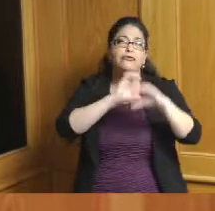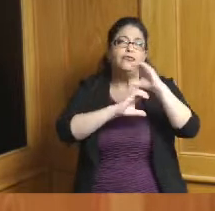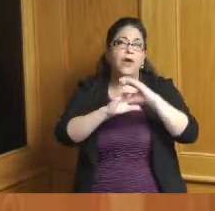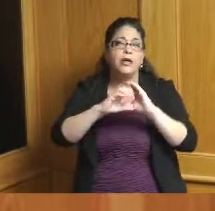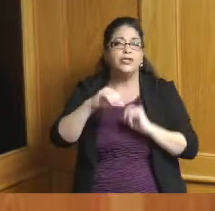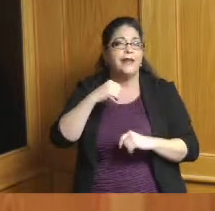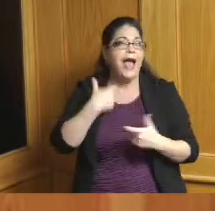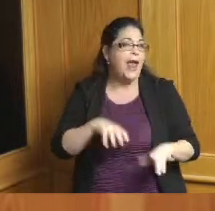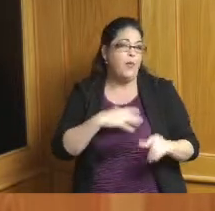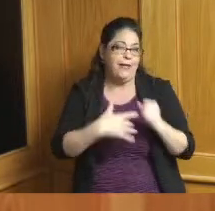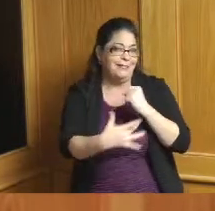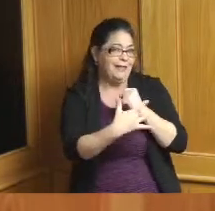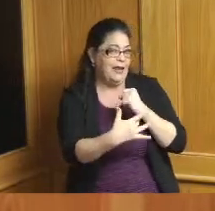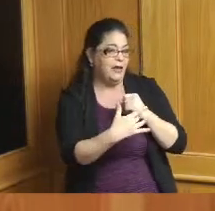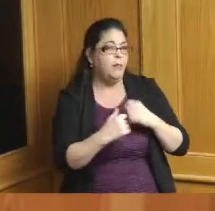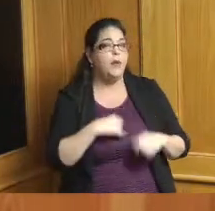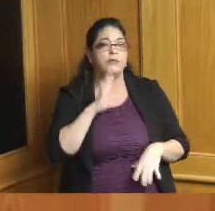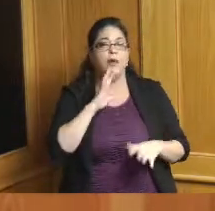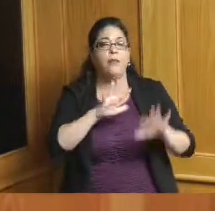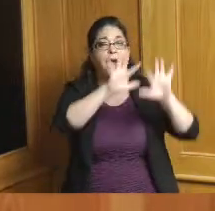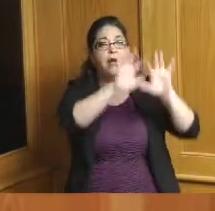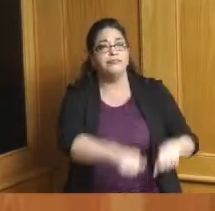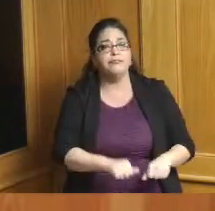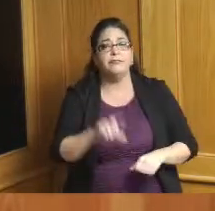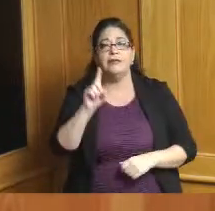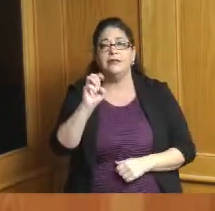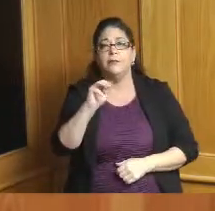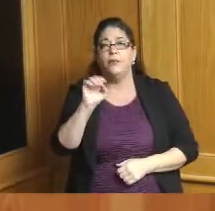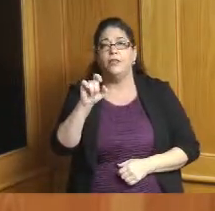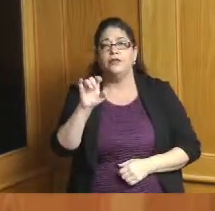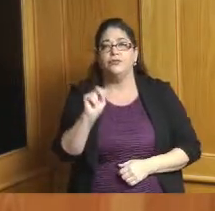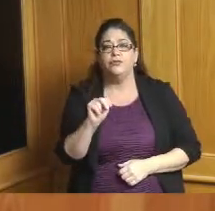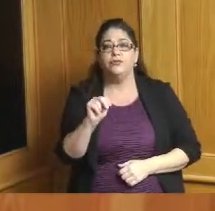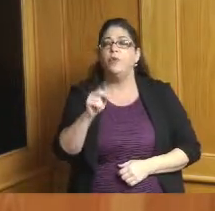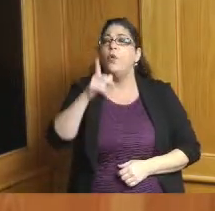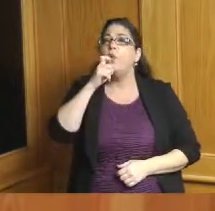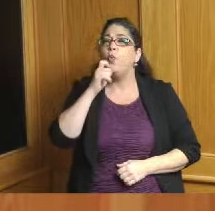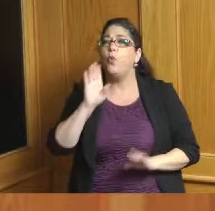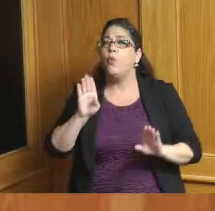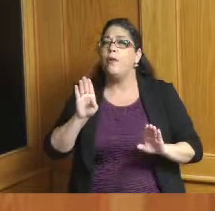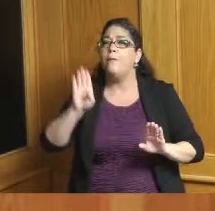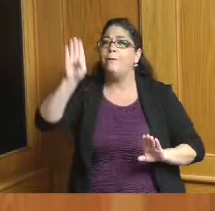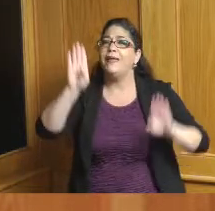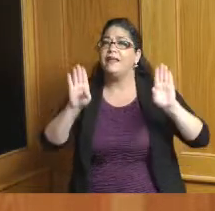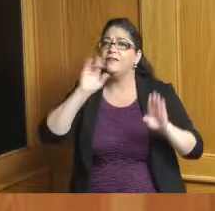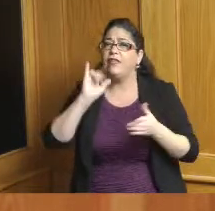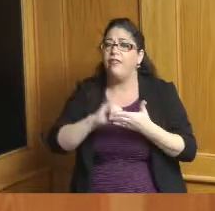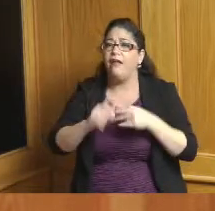as we look at say demolition our you guy who puts out the bid for the different components of this